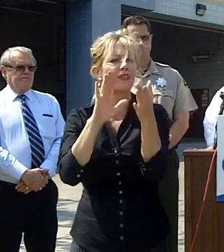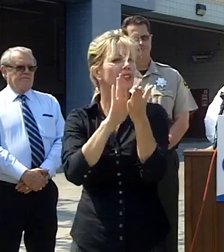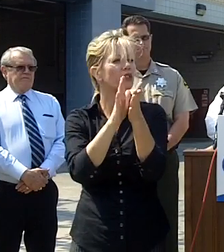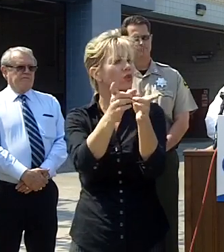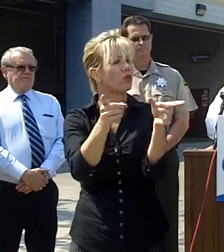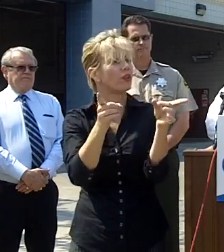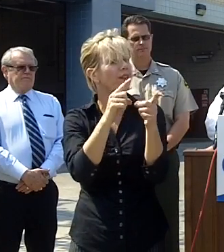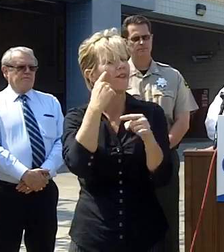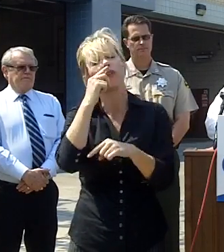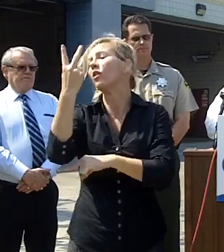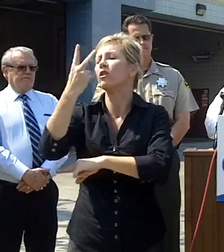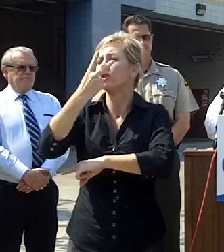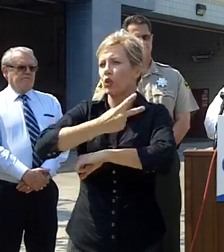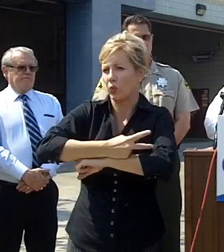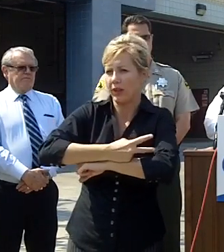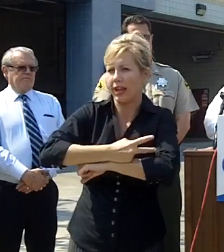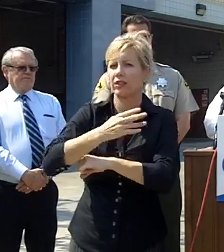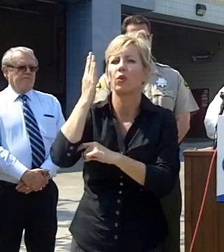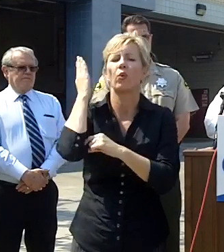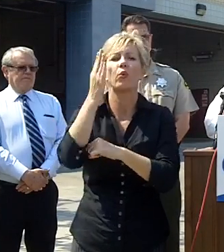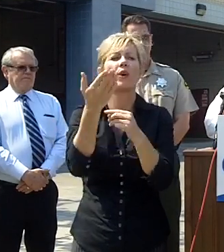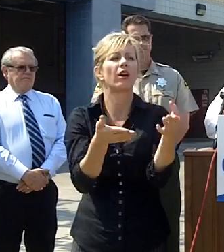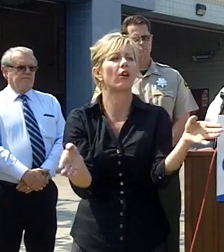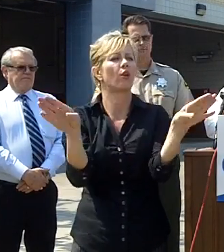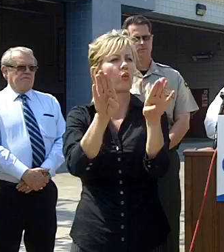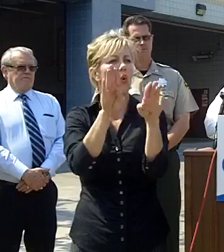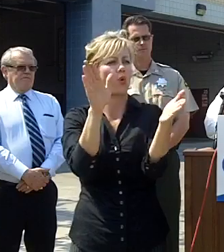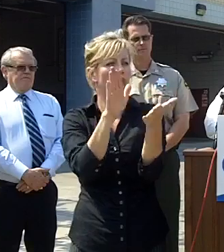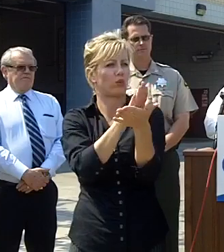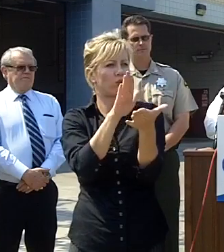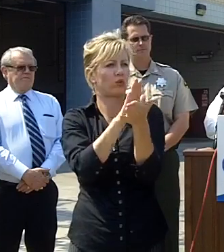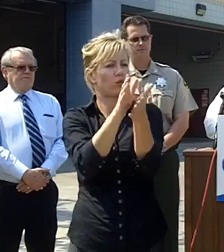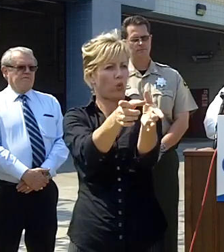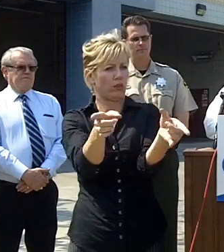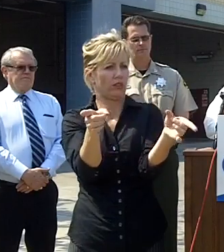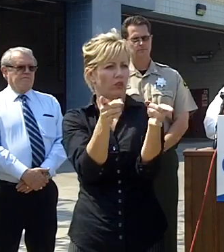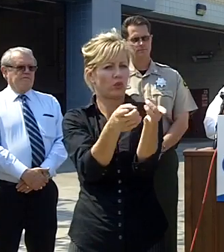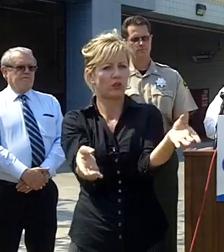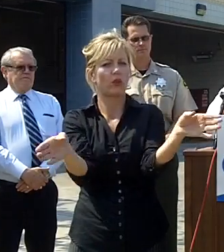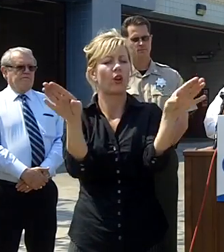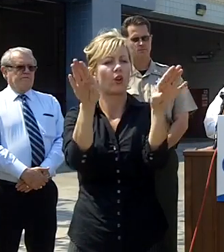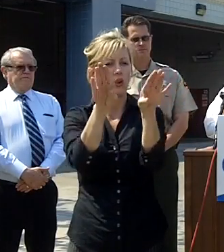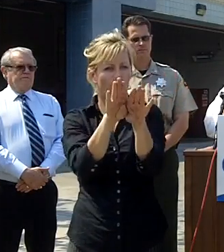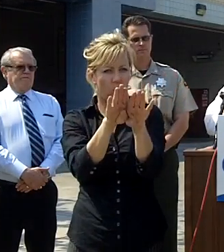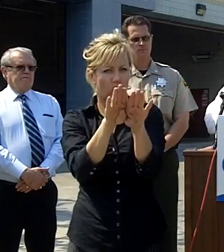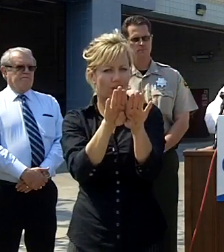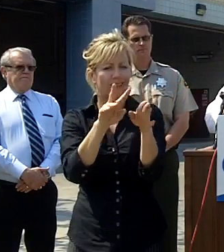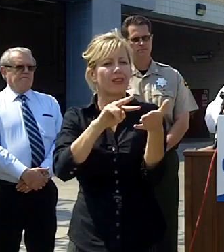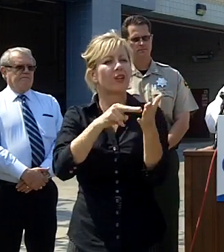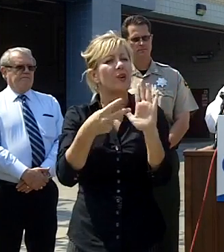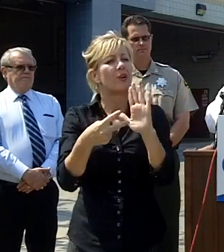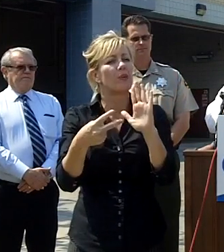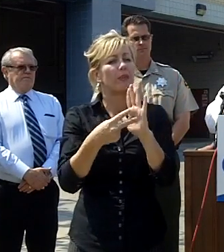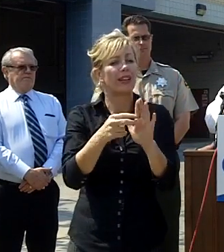on Thursday as well as Friday our schools will be closed and that will allow our families that